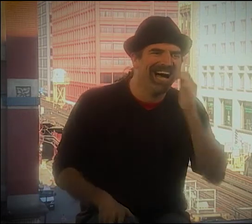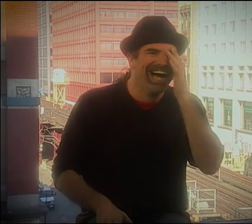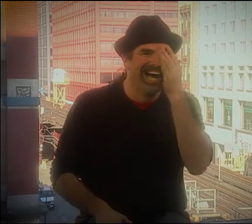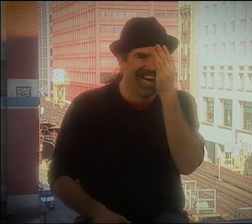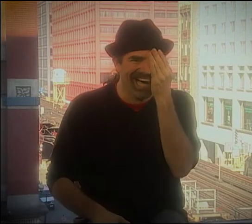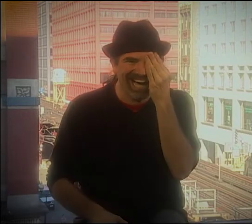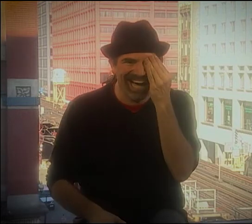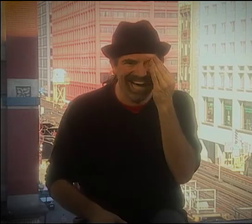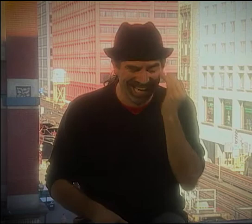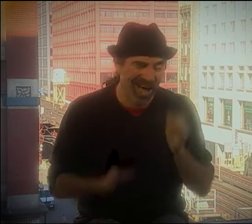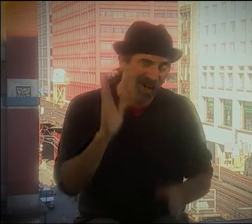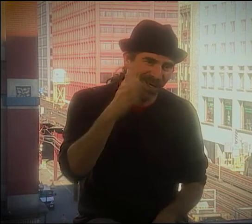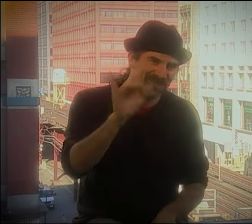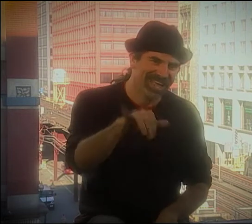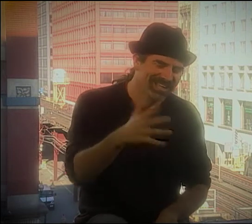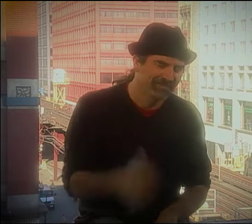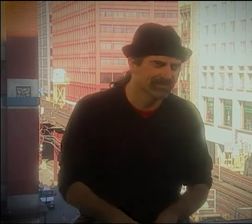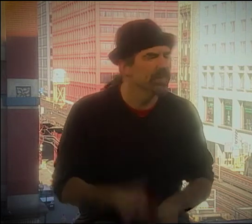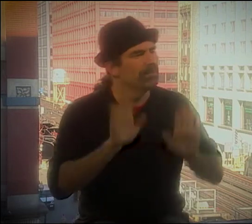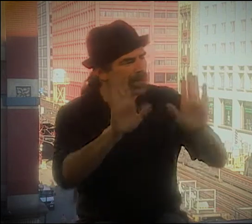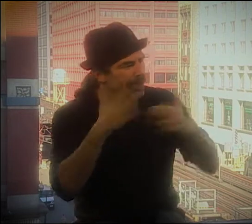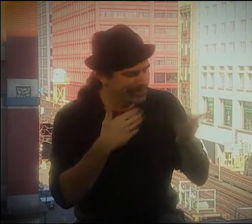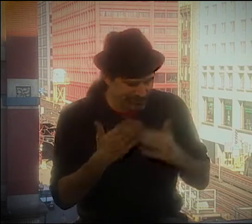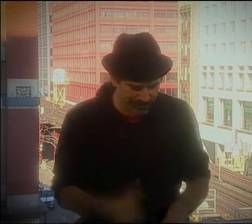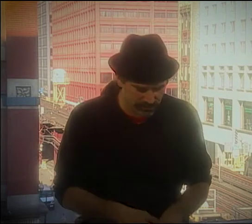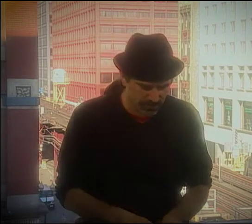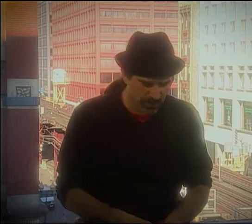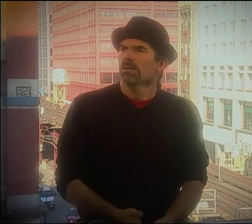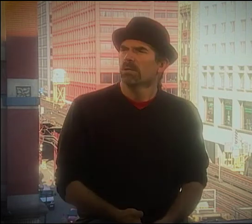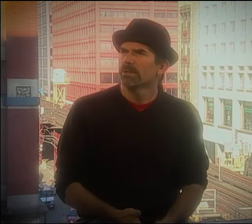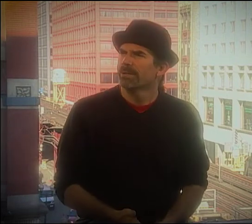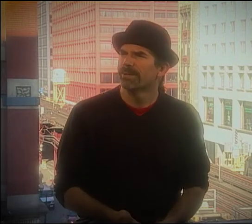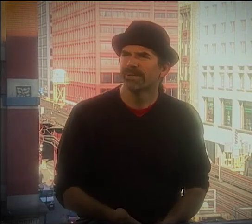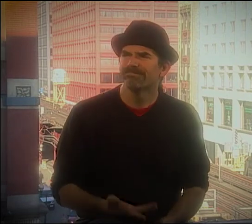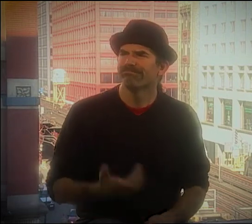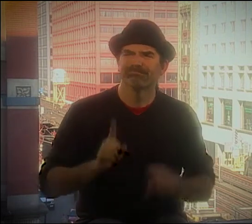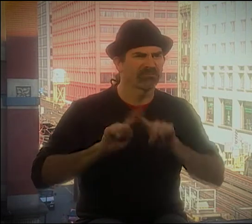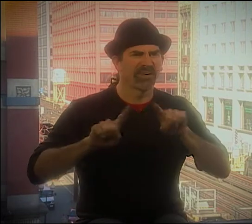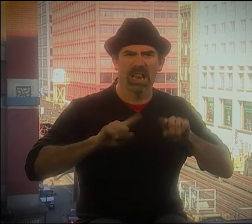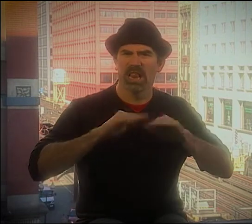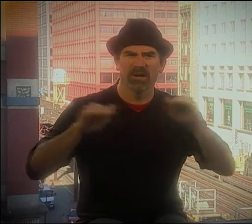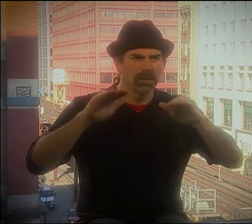YOU KNOW, THAT'S WHAT I WOULD DO AND THEN GET BACK TO THE FUTURE, SO, ANYWAY...